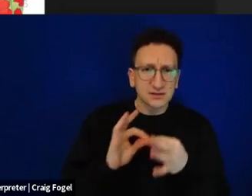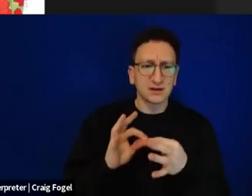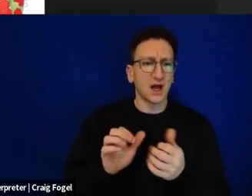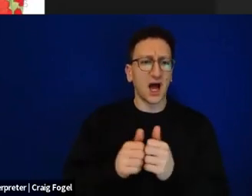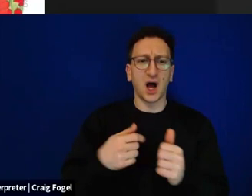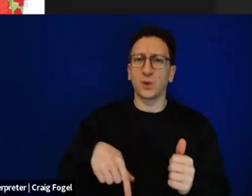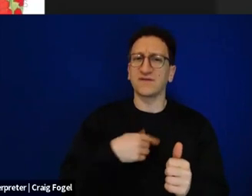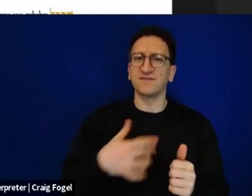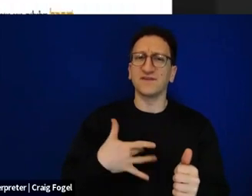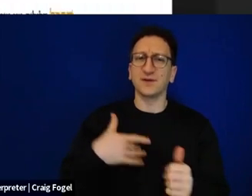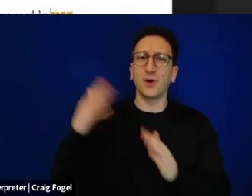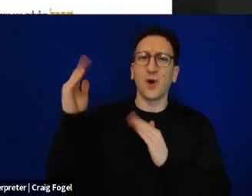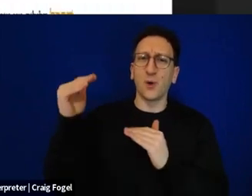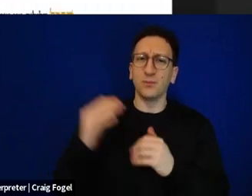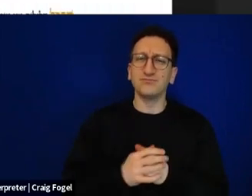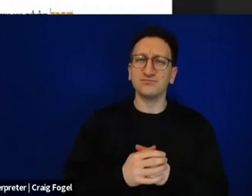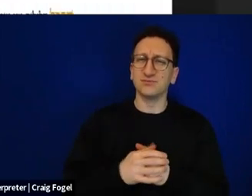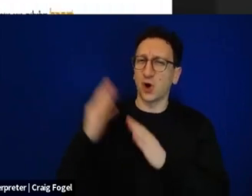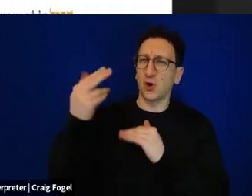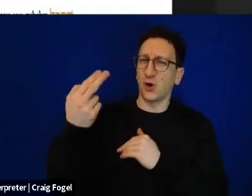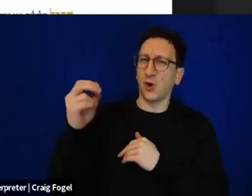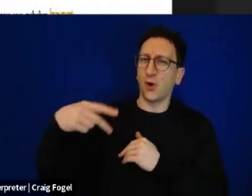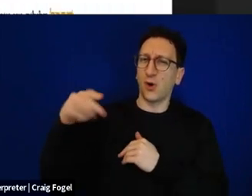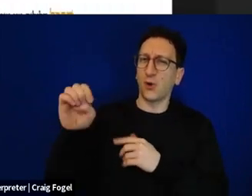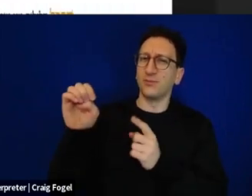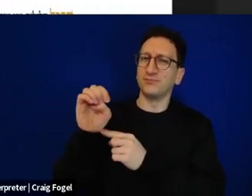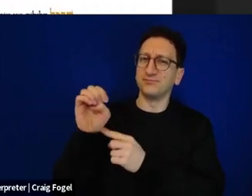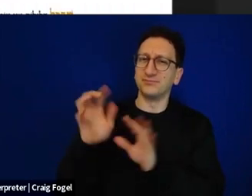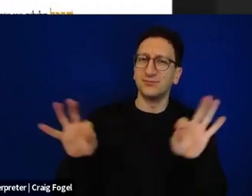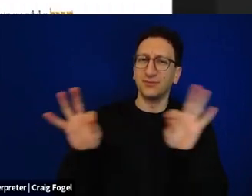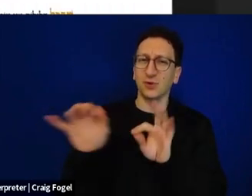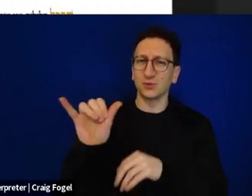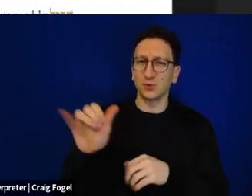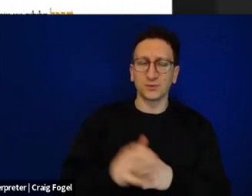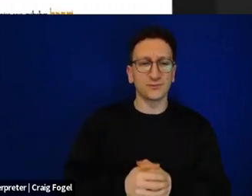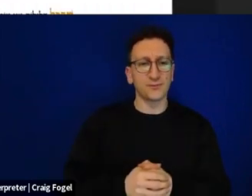I'll talk a bit about that. So when I think about this year's